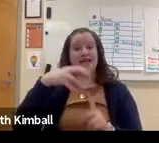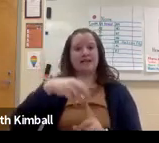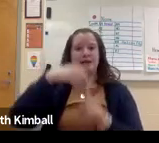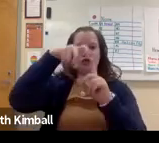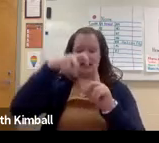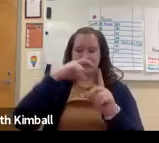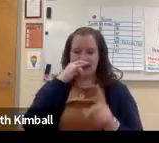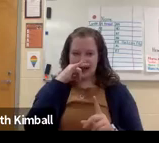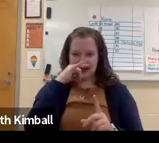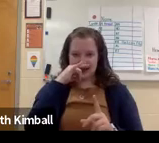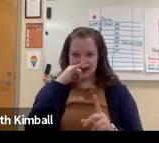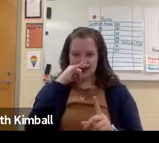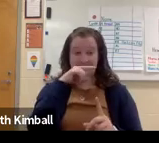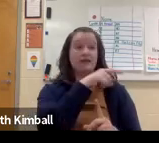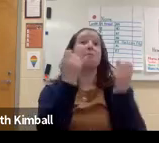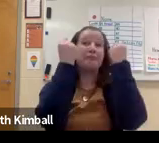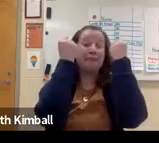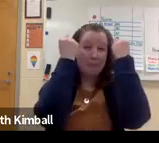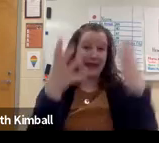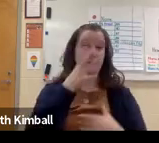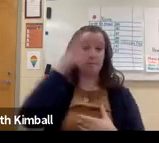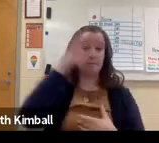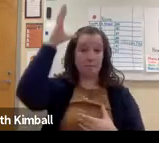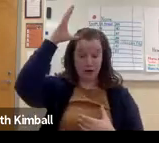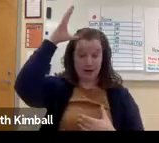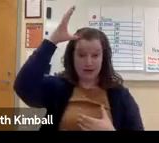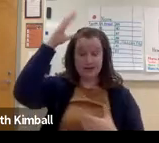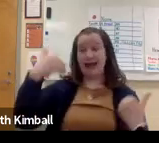and hard of hearing students and special needs students.